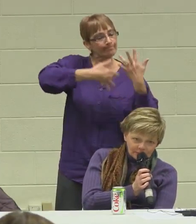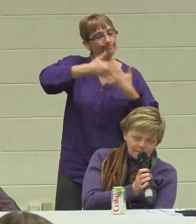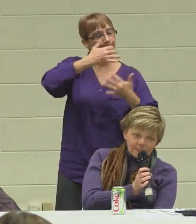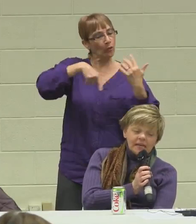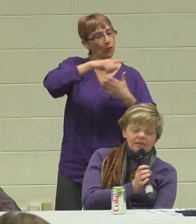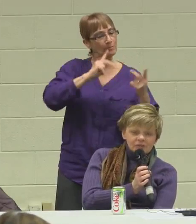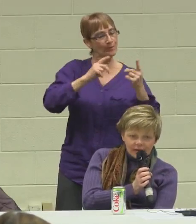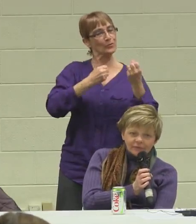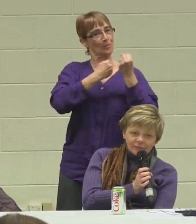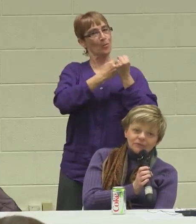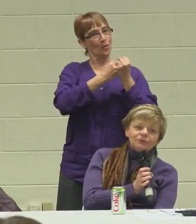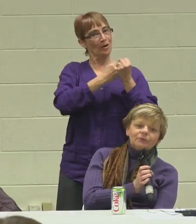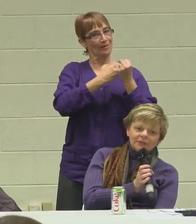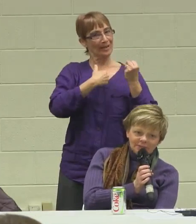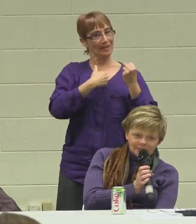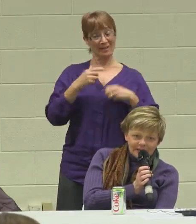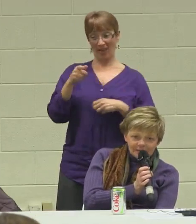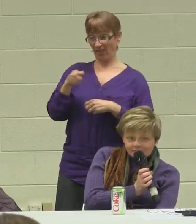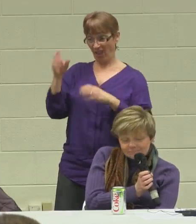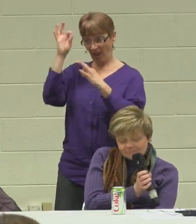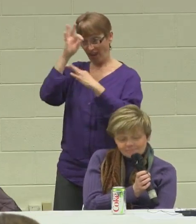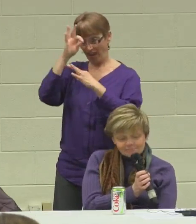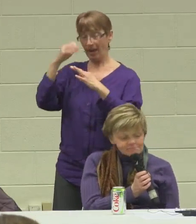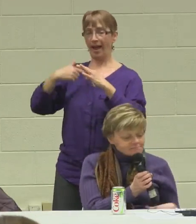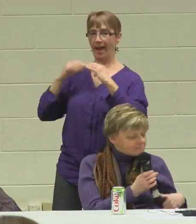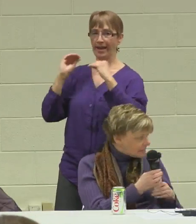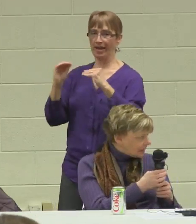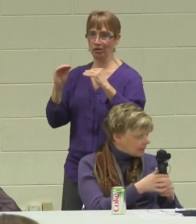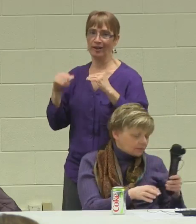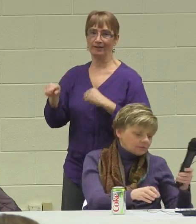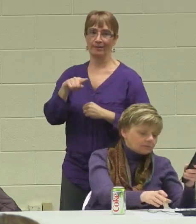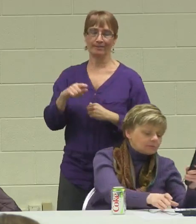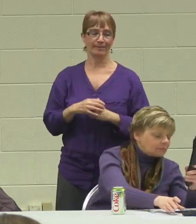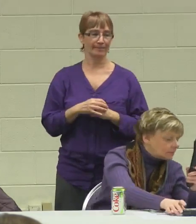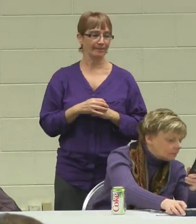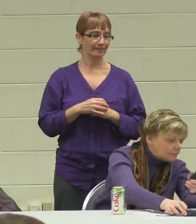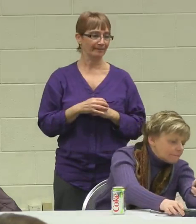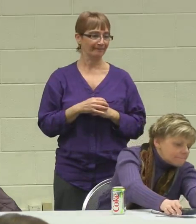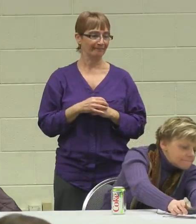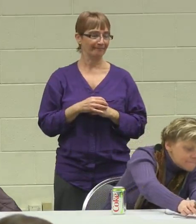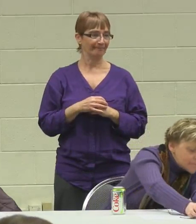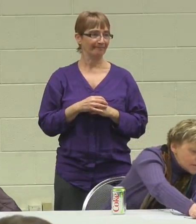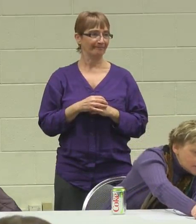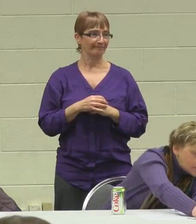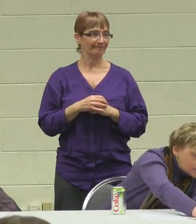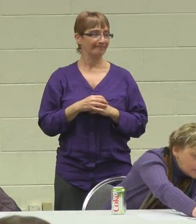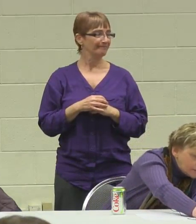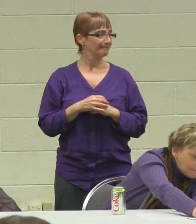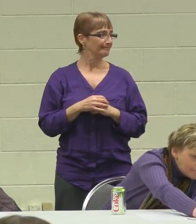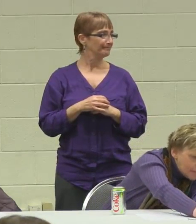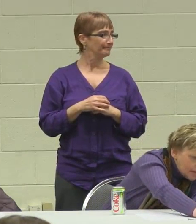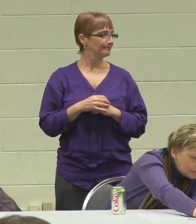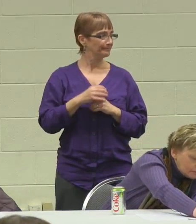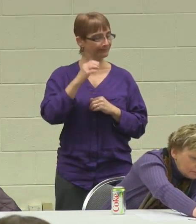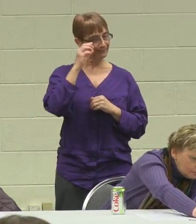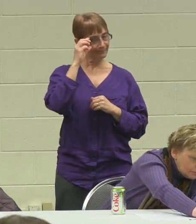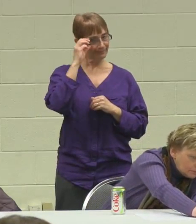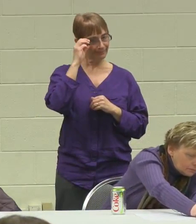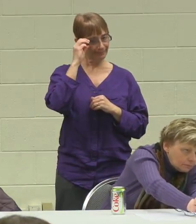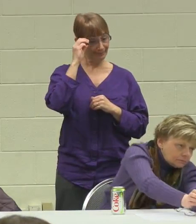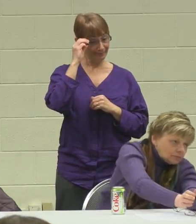and educate those who don't understand.